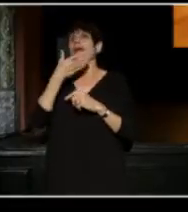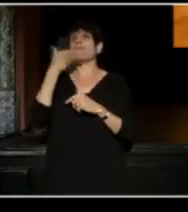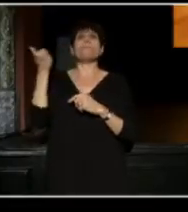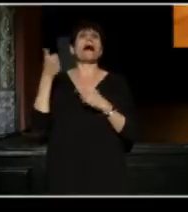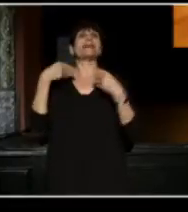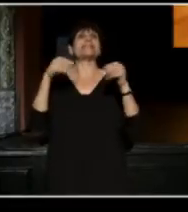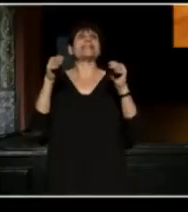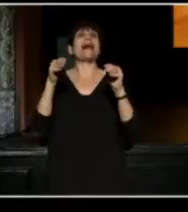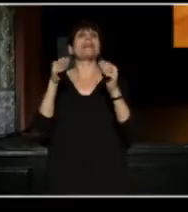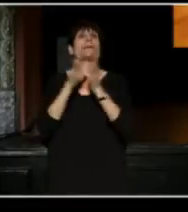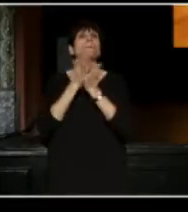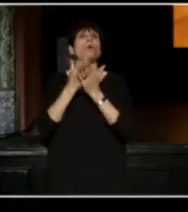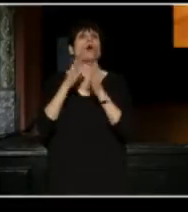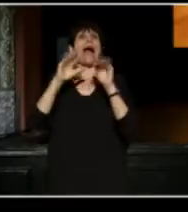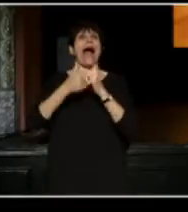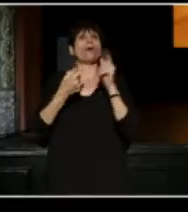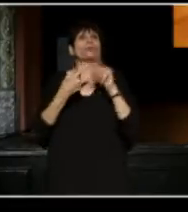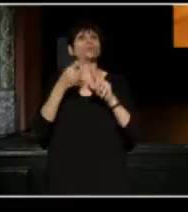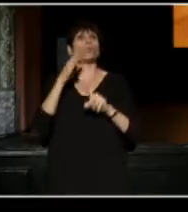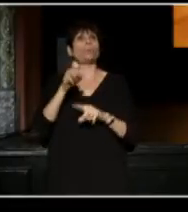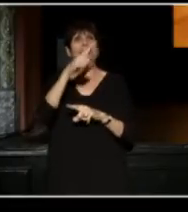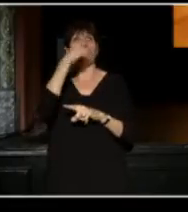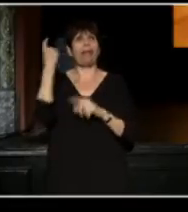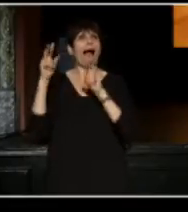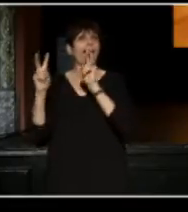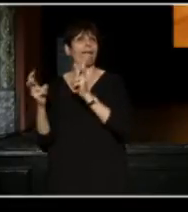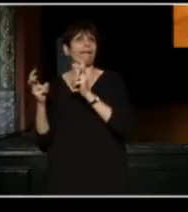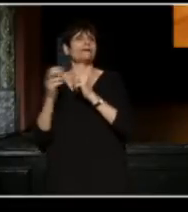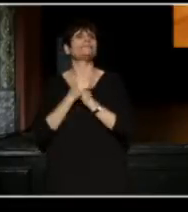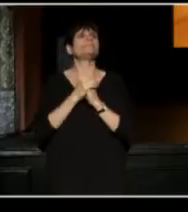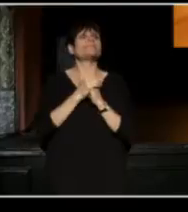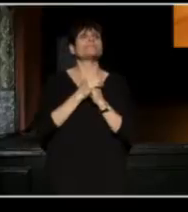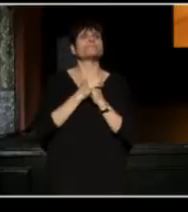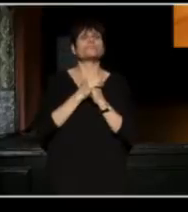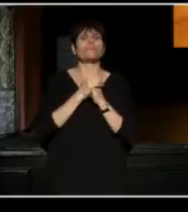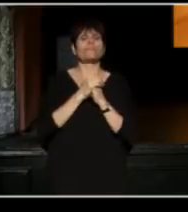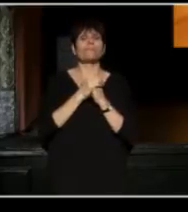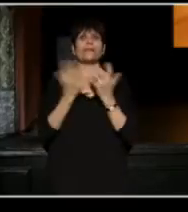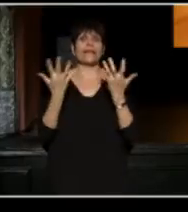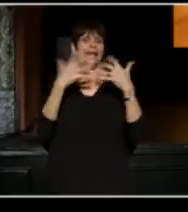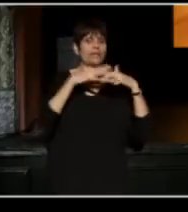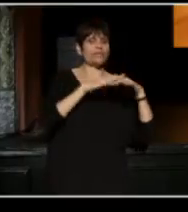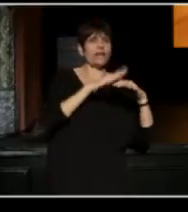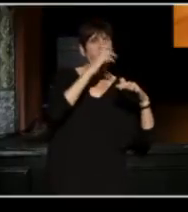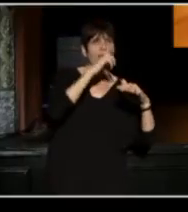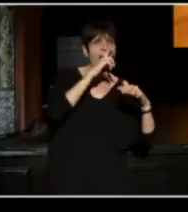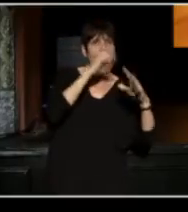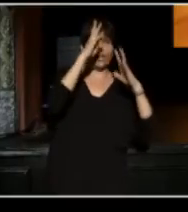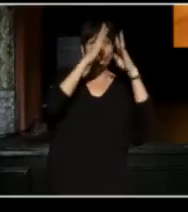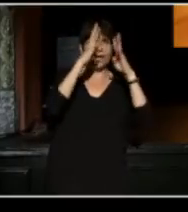He co-founded Cultivated Wit, a startup that existed at the intersection of comedy, creativity, and technology